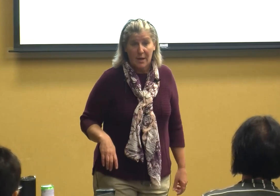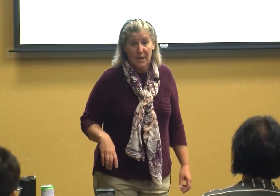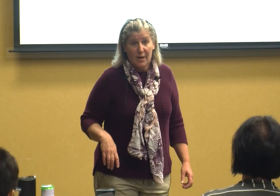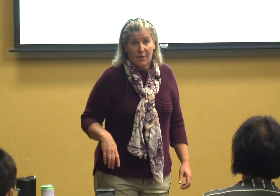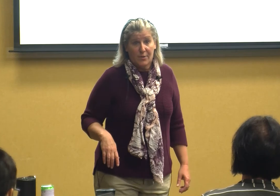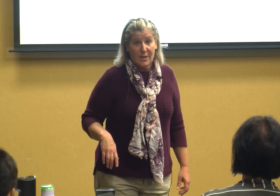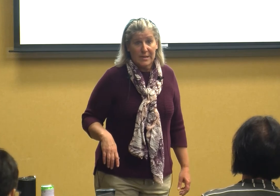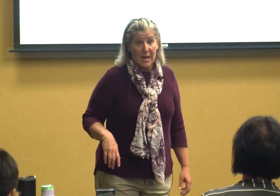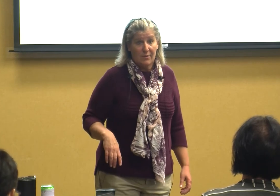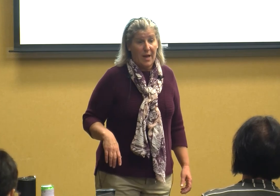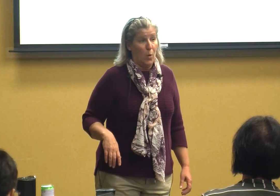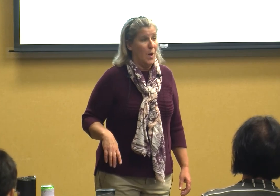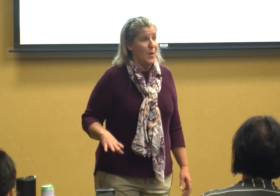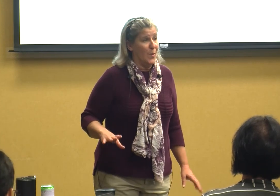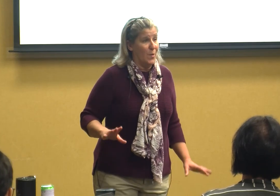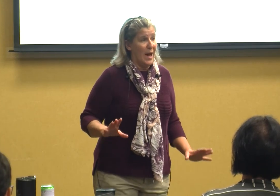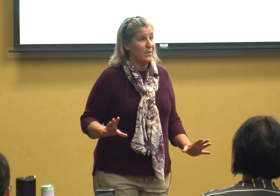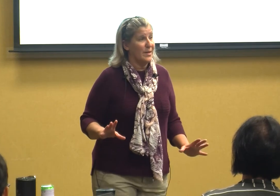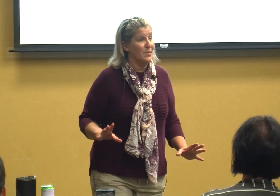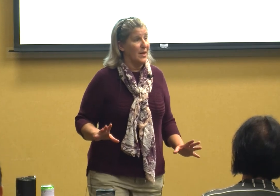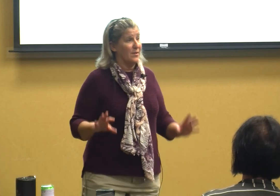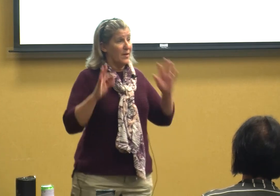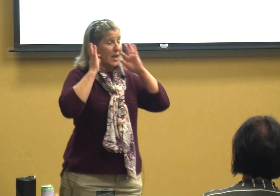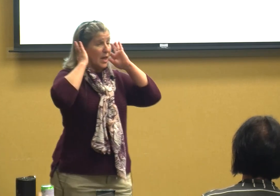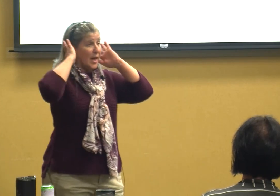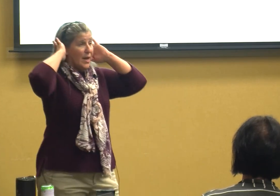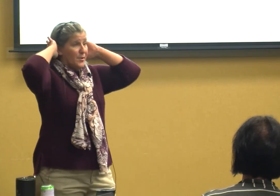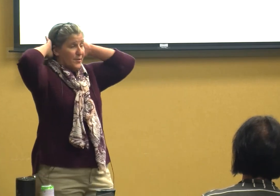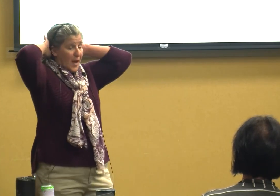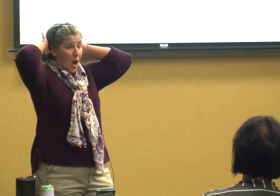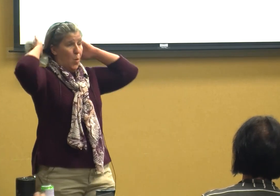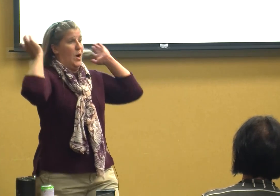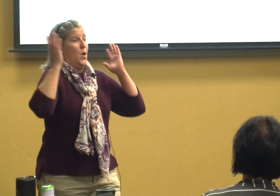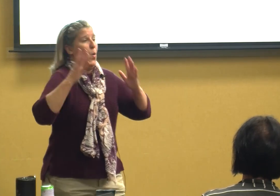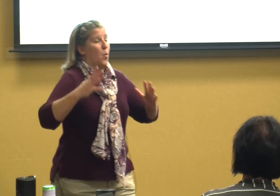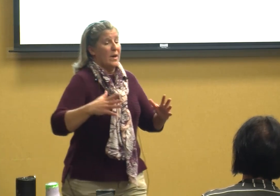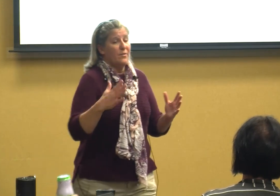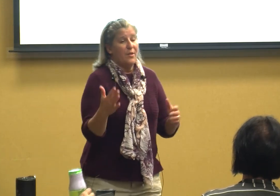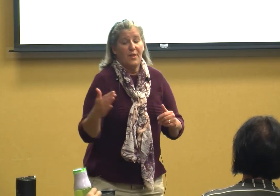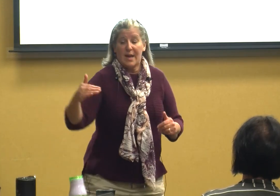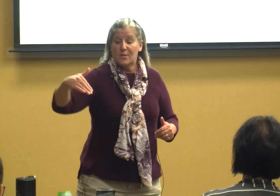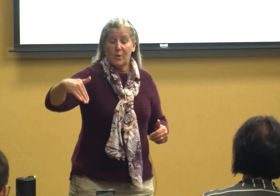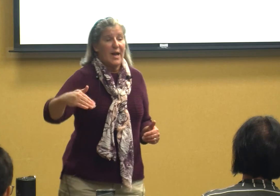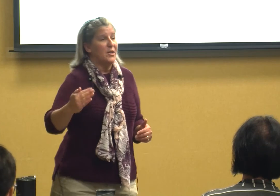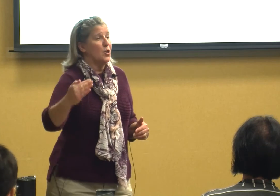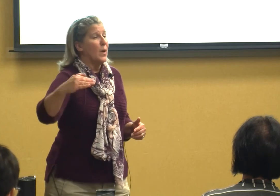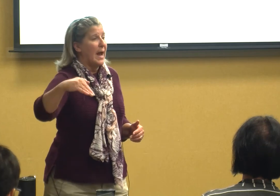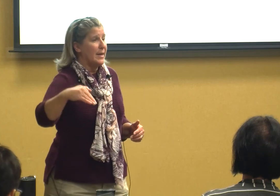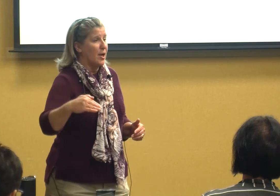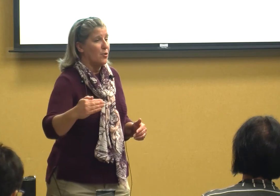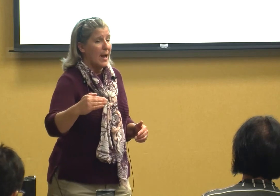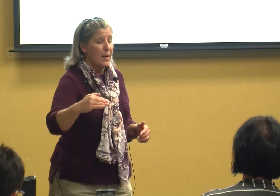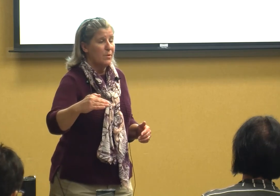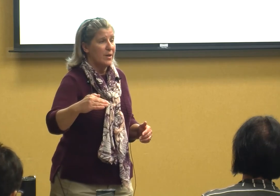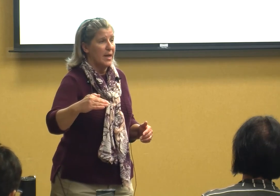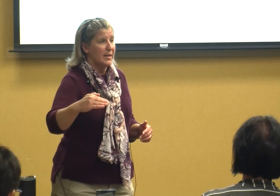so it's kind of like whoa how do I do this so one of the things when I do hand underhand with kids